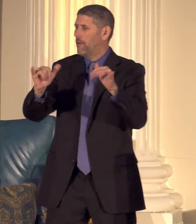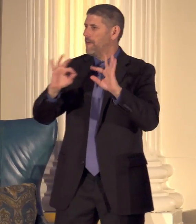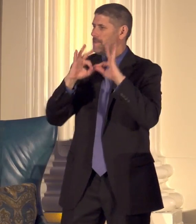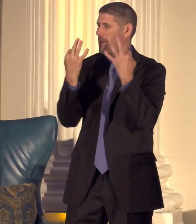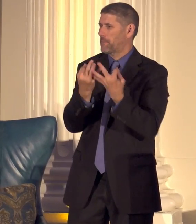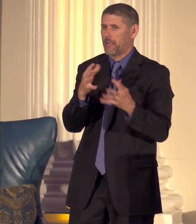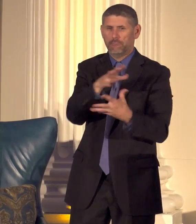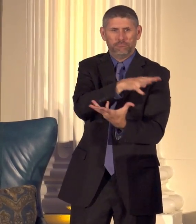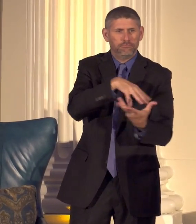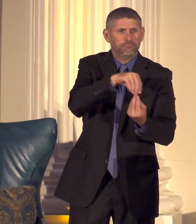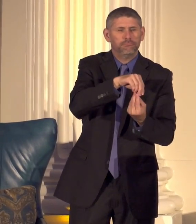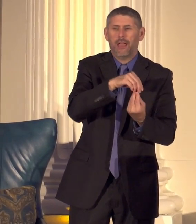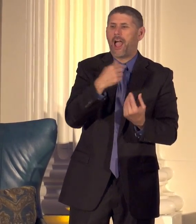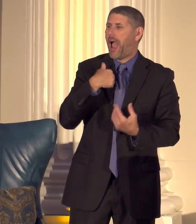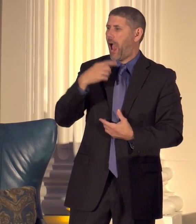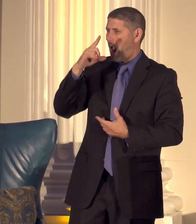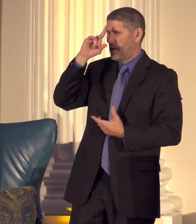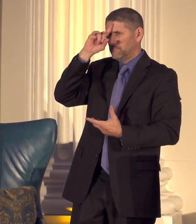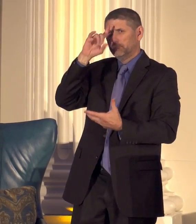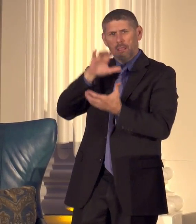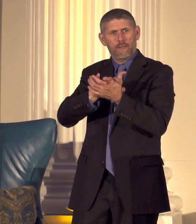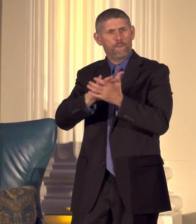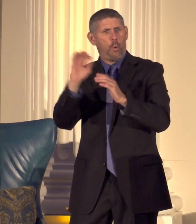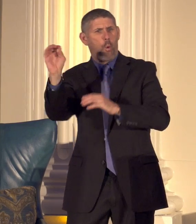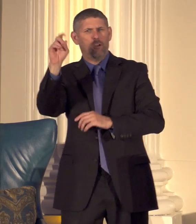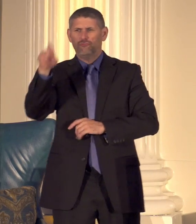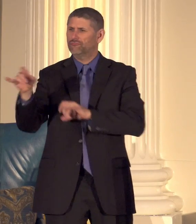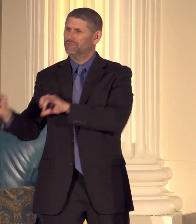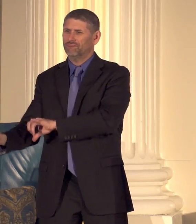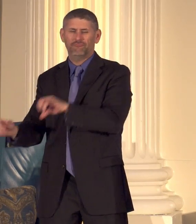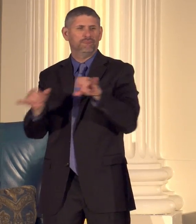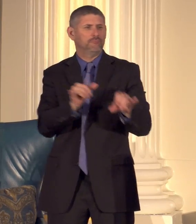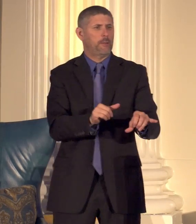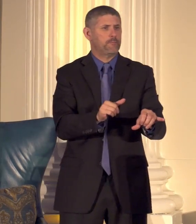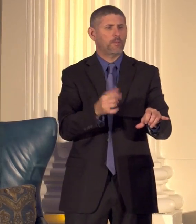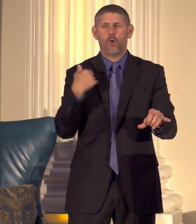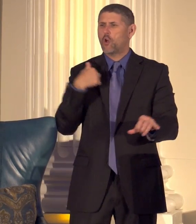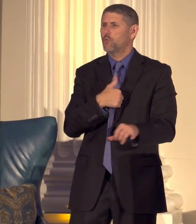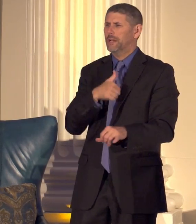believe Oregon should be like family where we don't just criticize each other